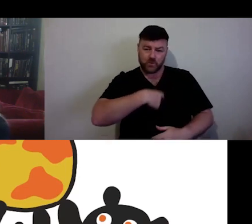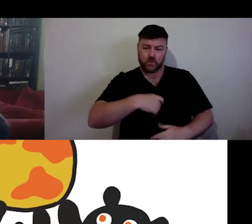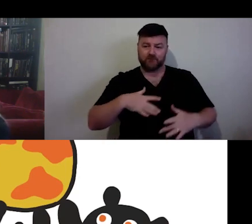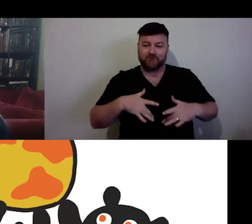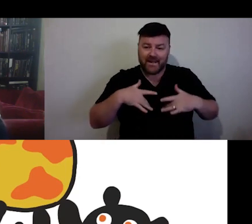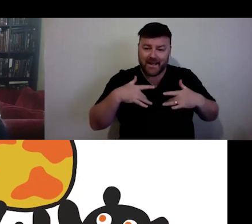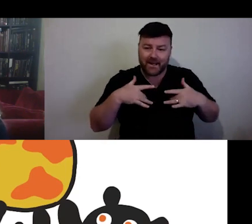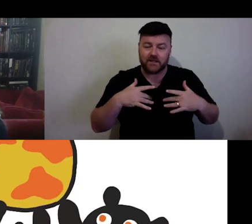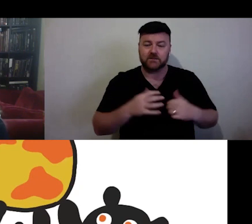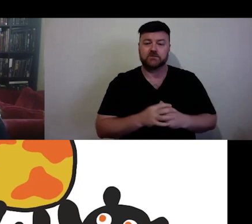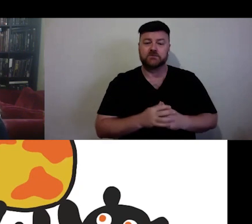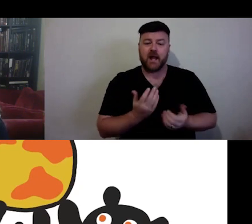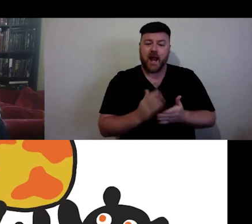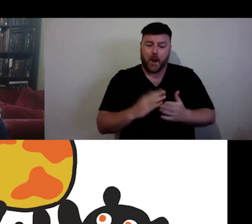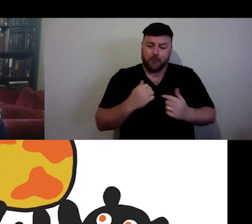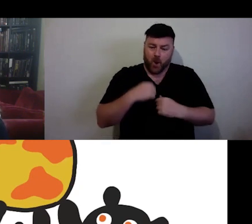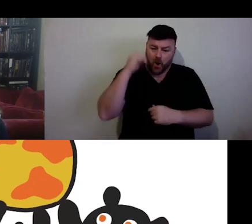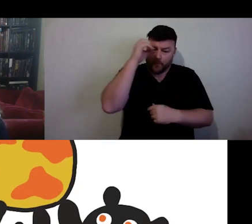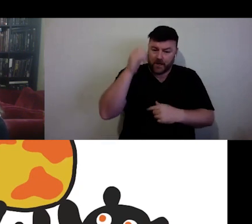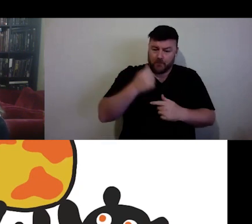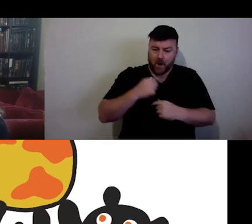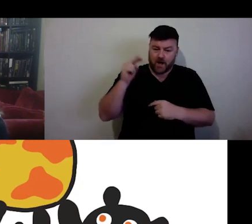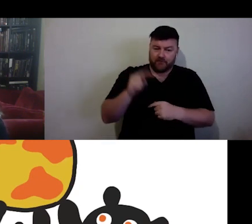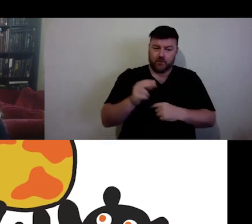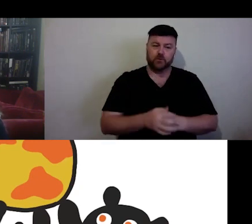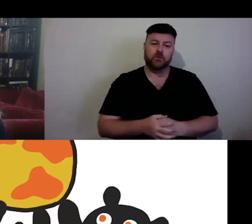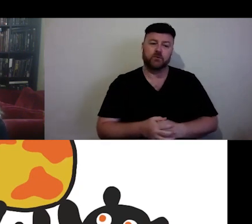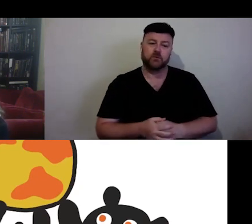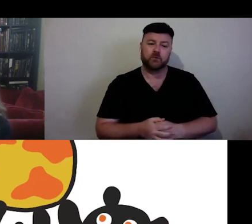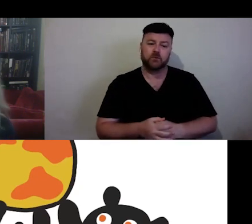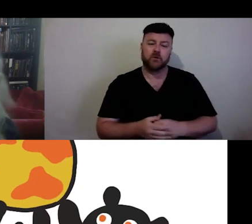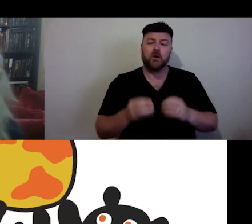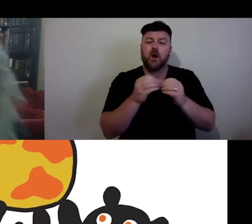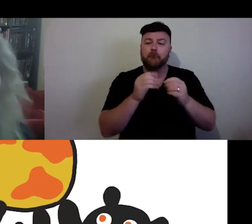Being in the present - always connected to exactly what is happening.